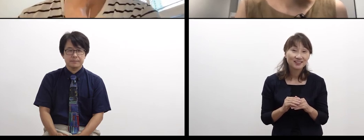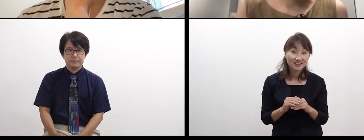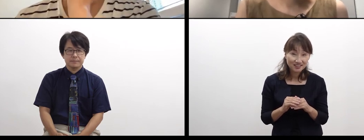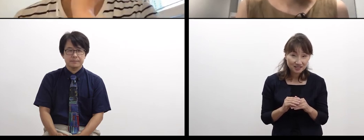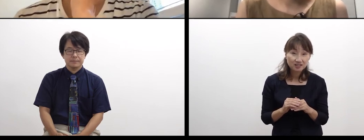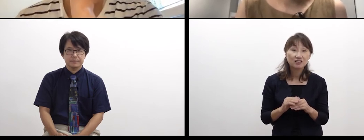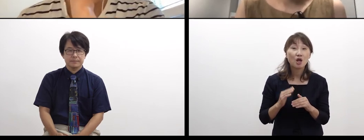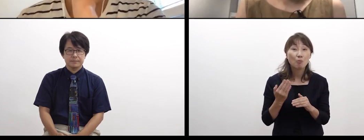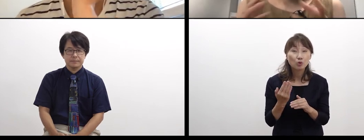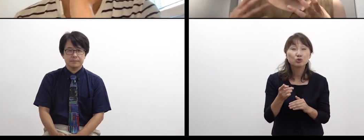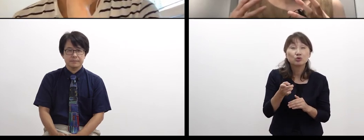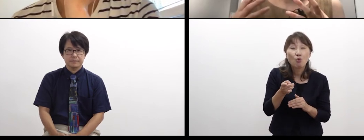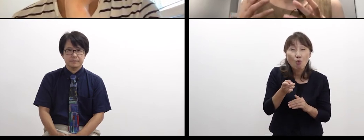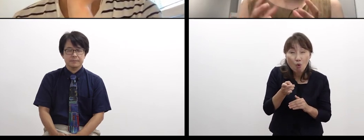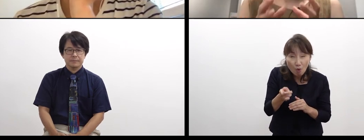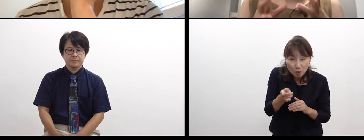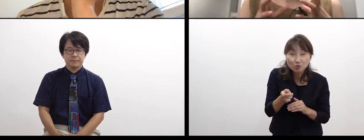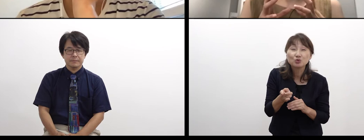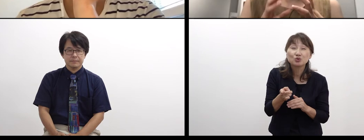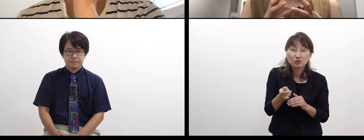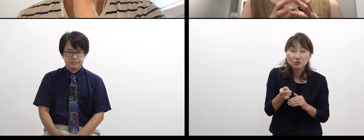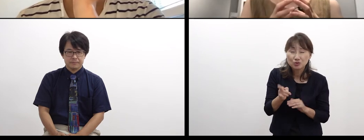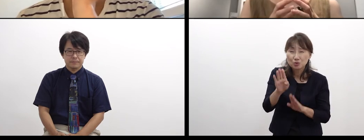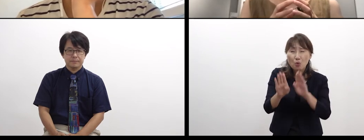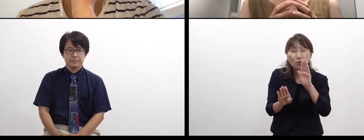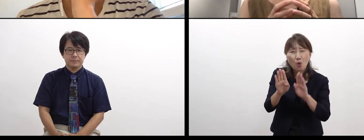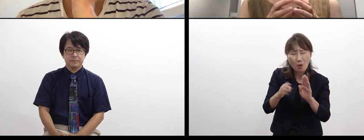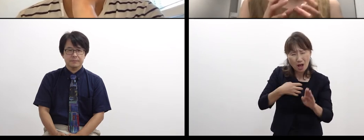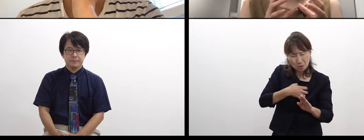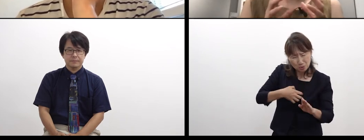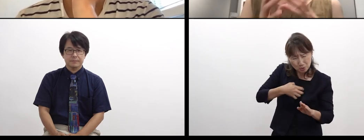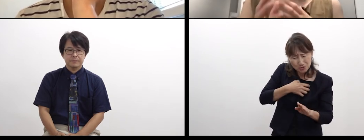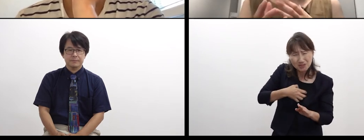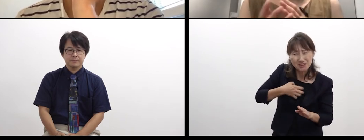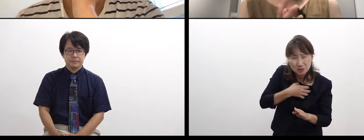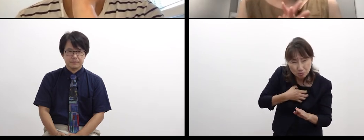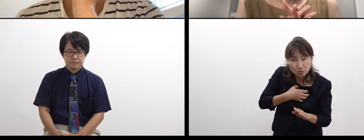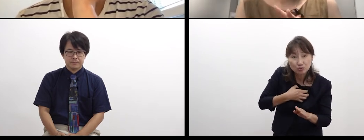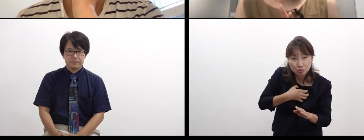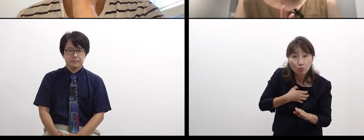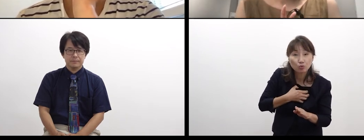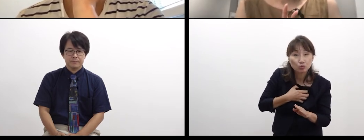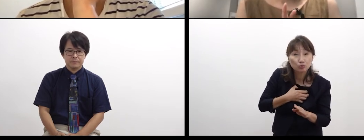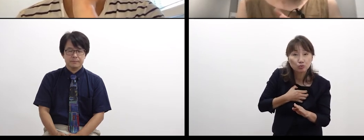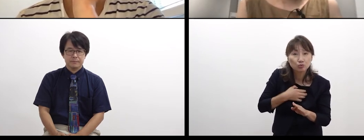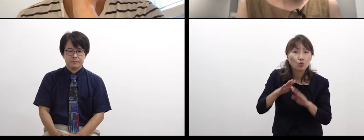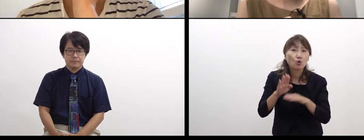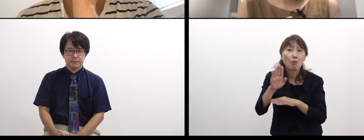or take it as fun.